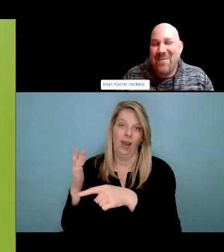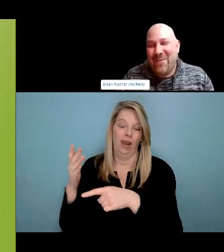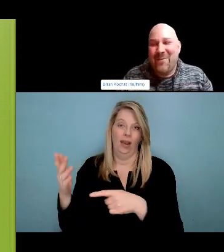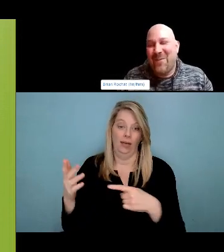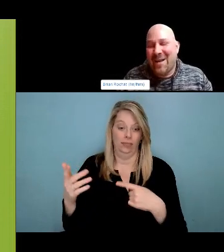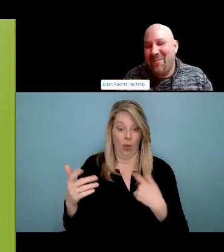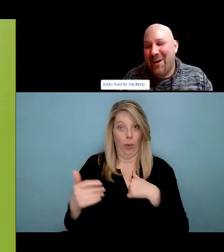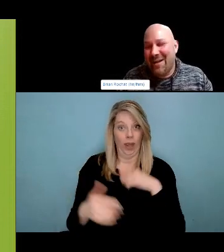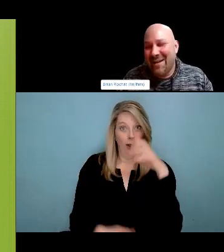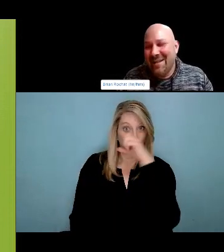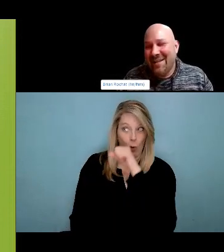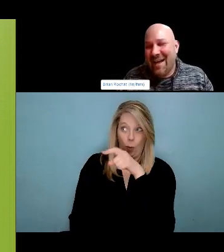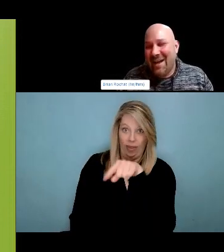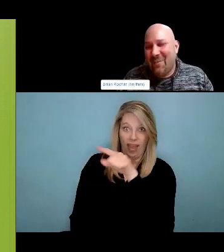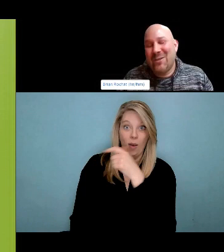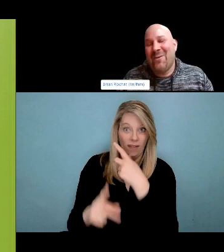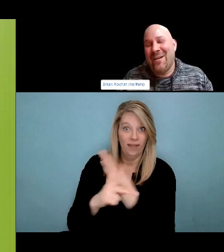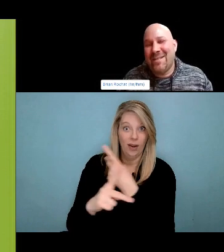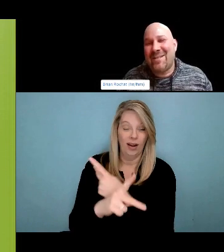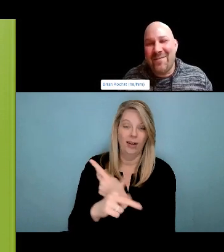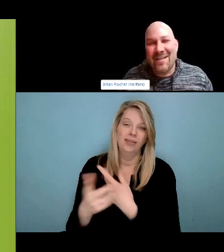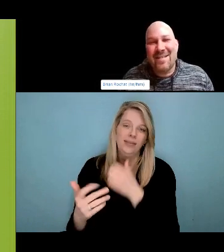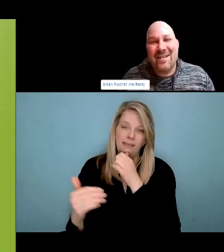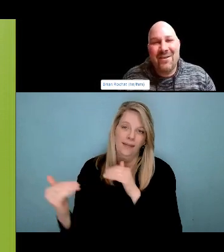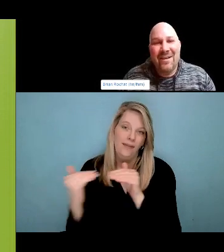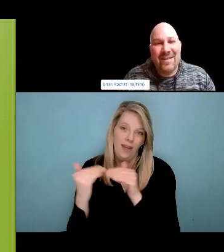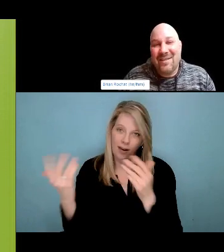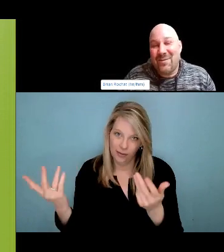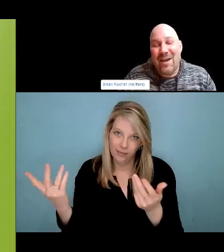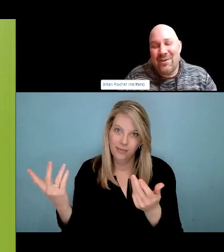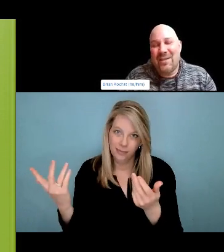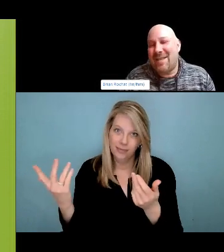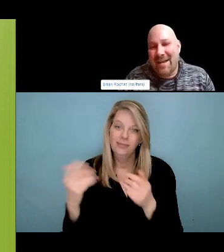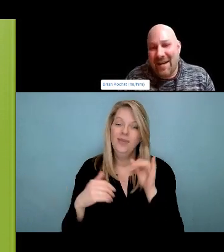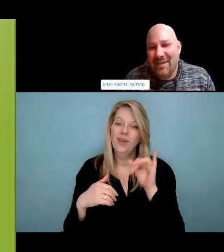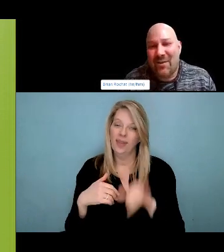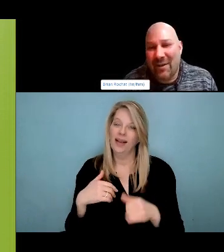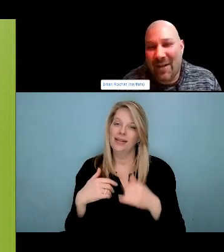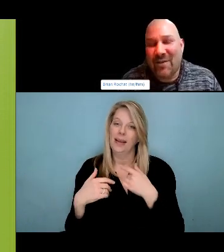that supported folks as well as social service professionals that supported folks in those spaces. So when somebody came in and they had a cold